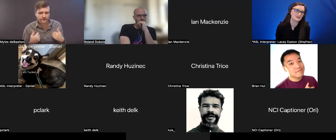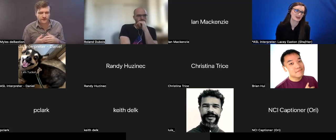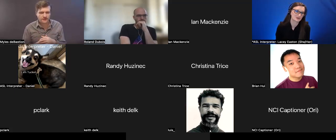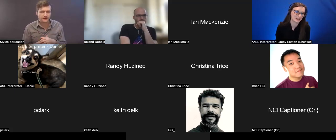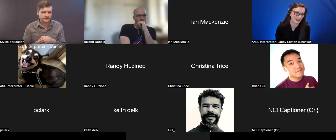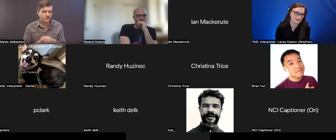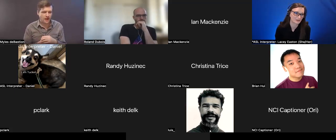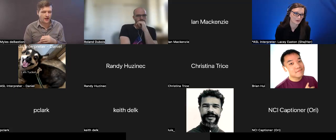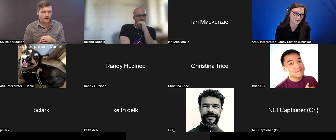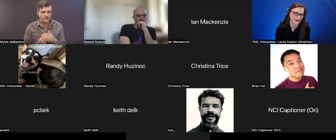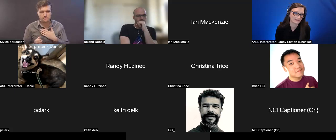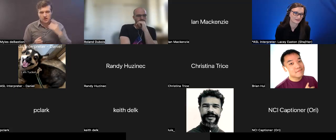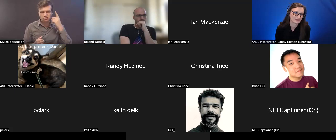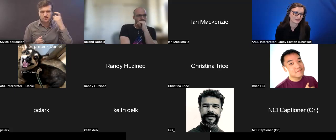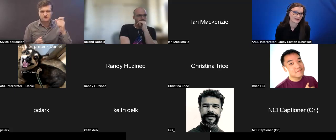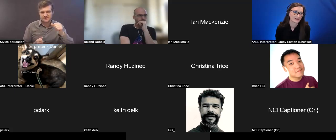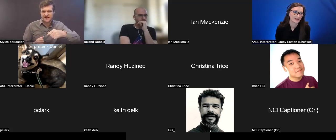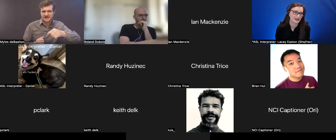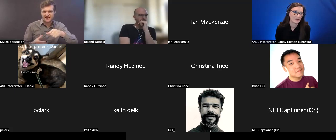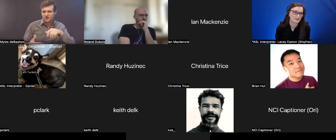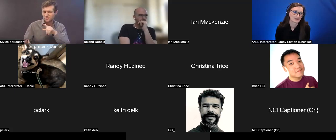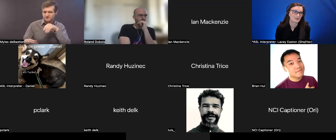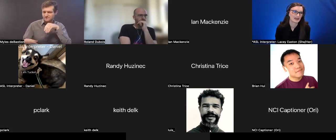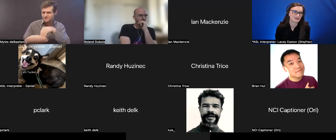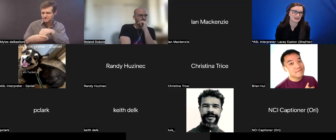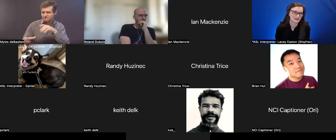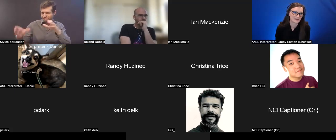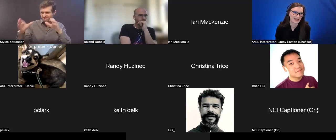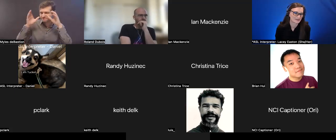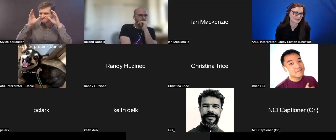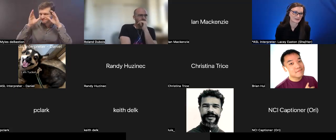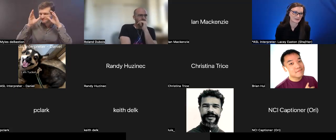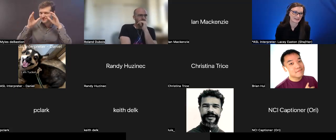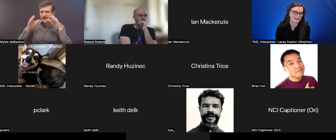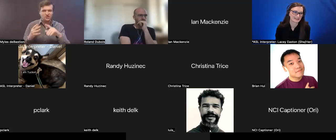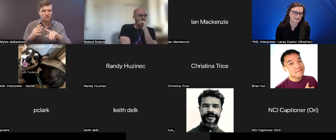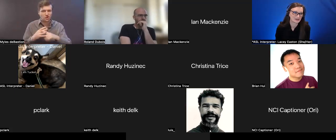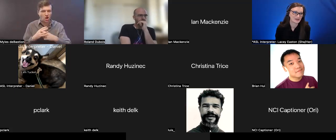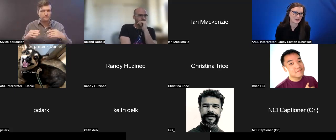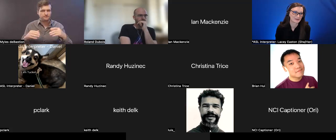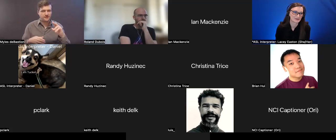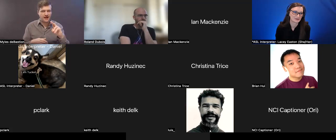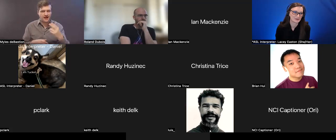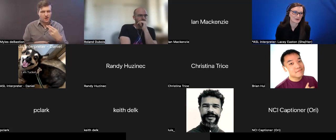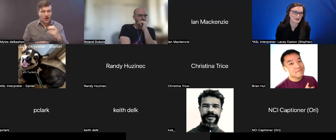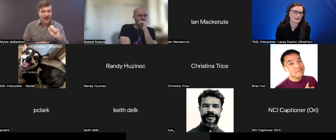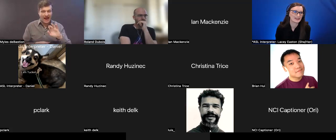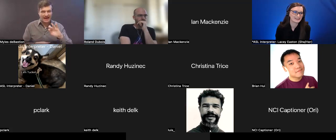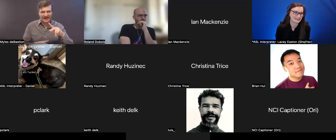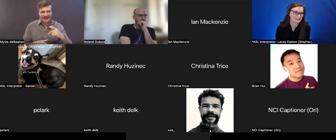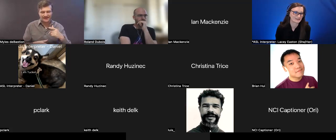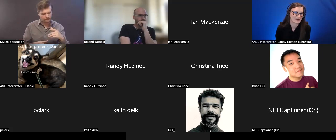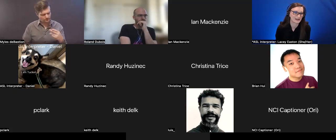we can with what we have. My dream, absolutely, is to be able to go into these environments